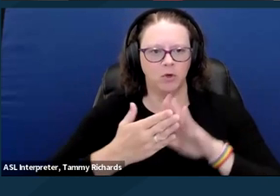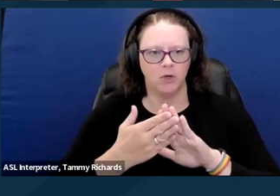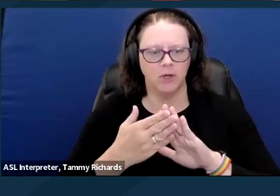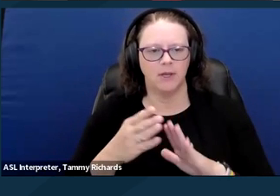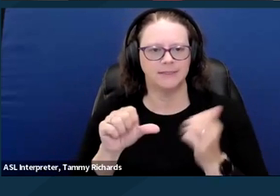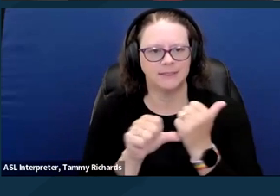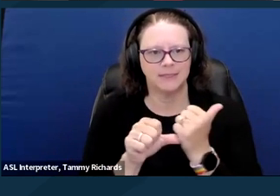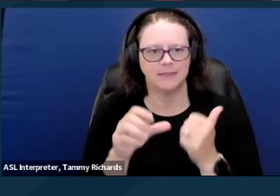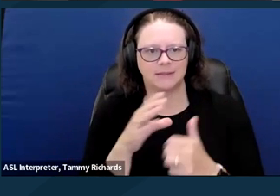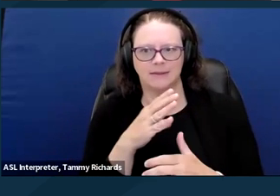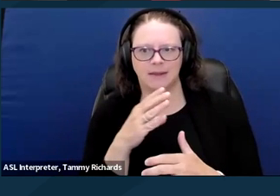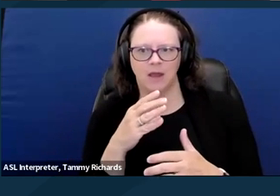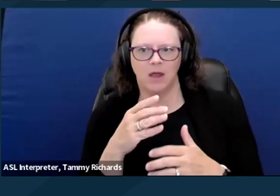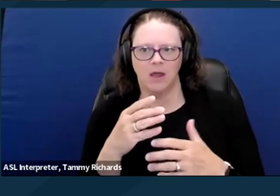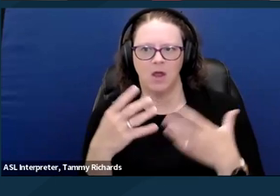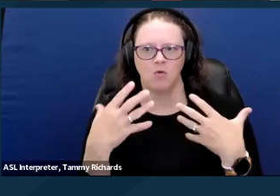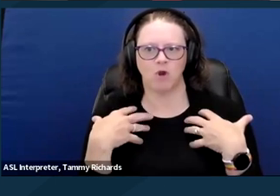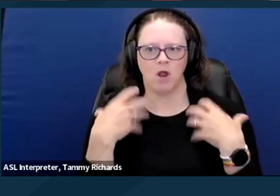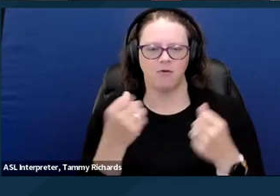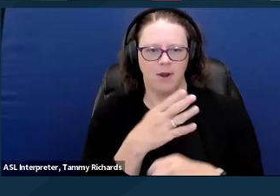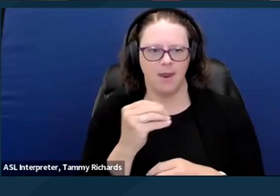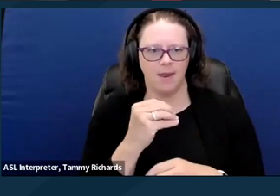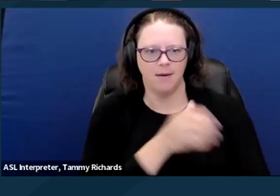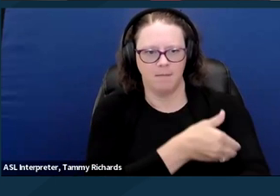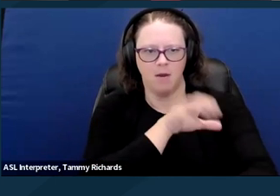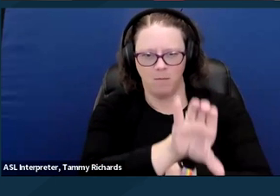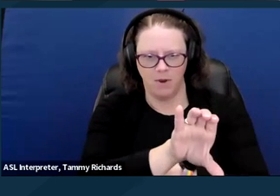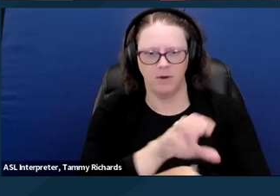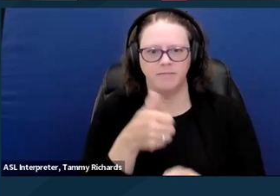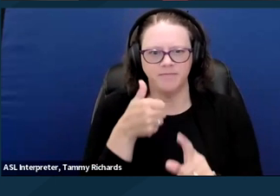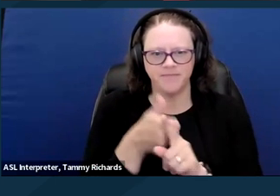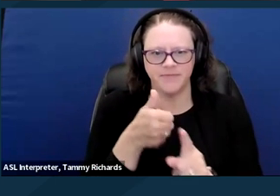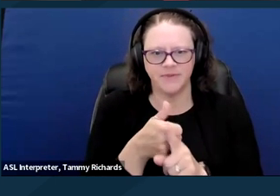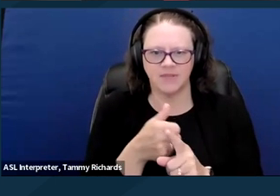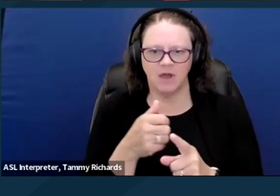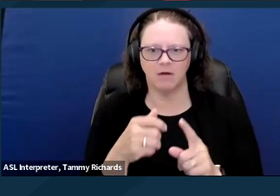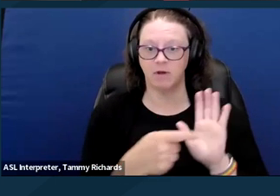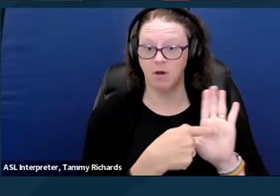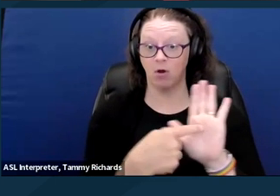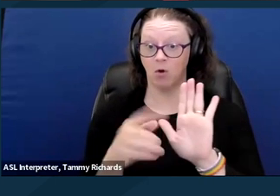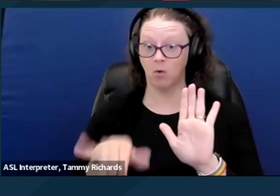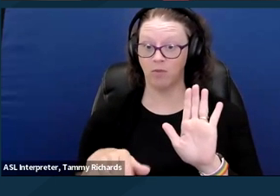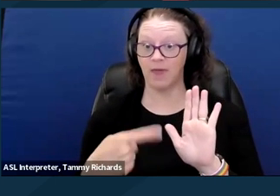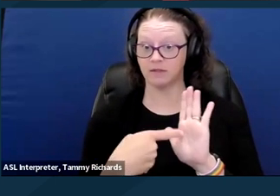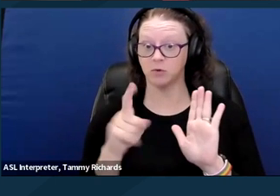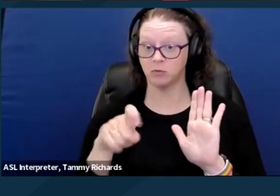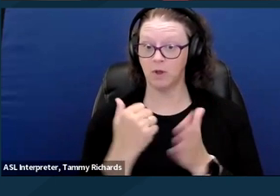to people with mental health disabilities experiencing homelessness. In reality, it's an involuntary treatment system